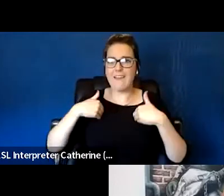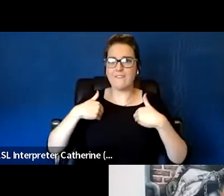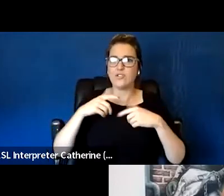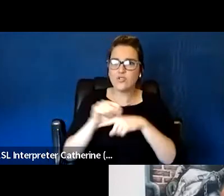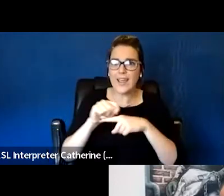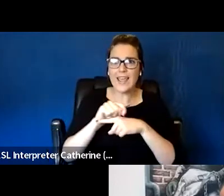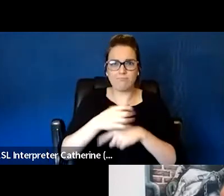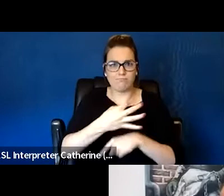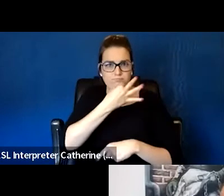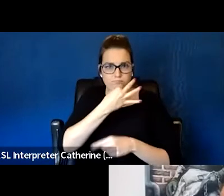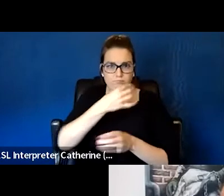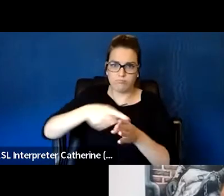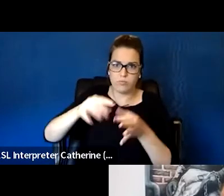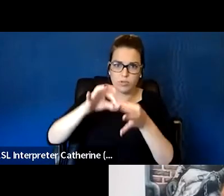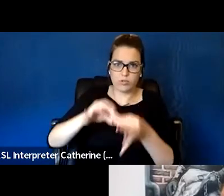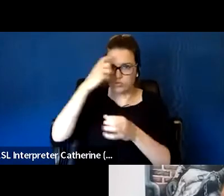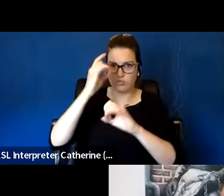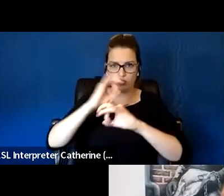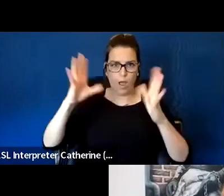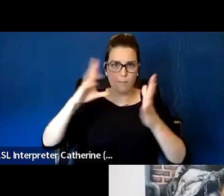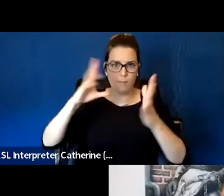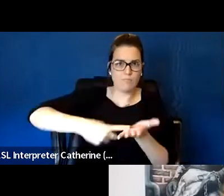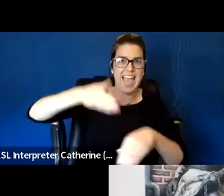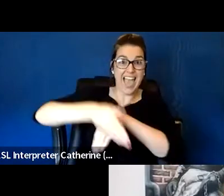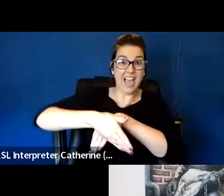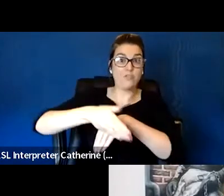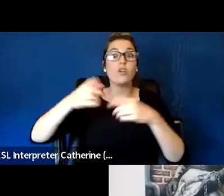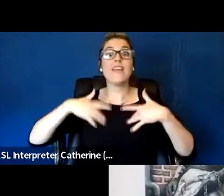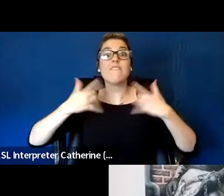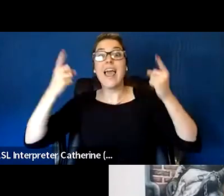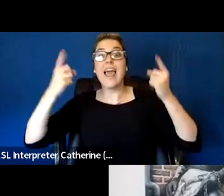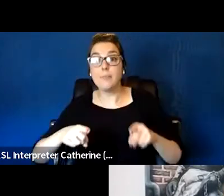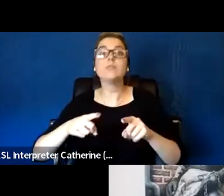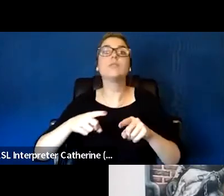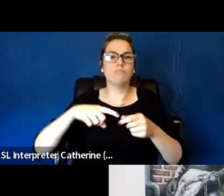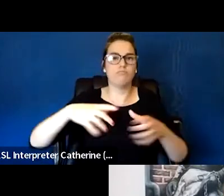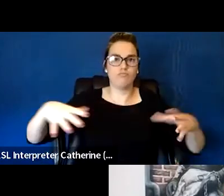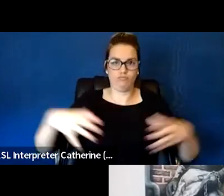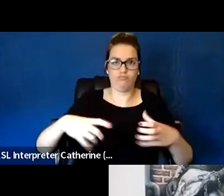critical incident debriefing that's put on by Andrew Lou outta Montana and our community in Portland